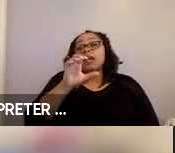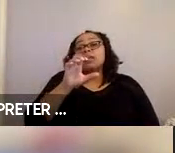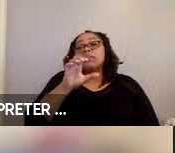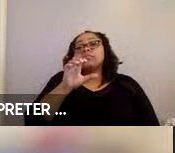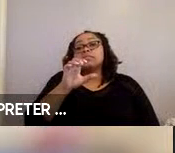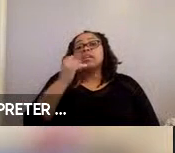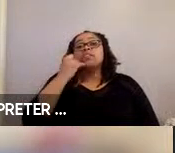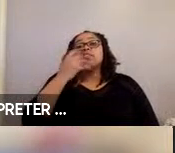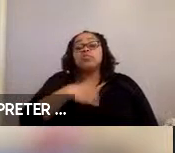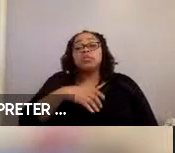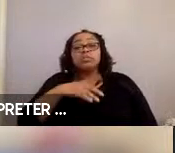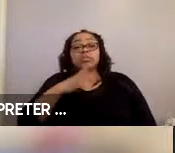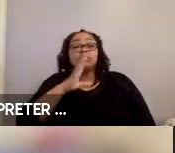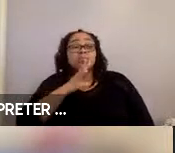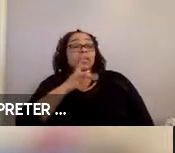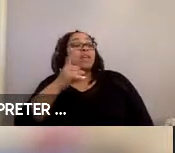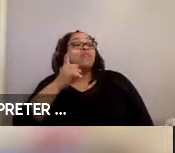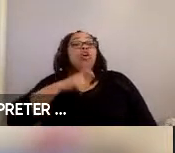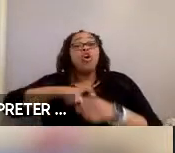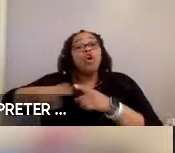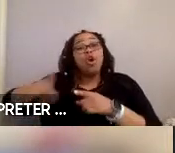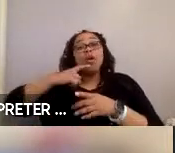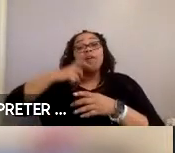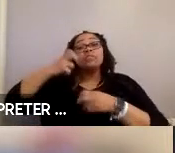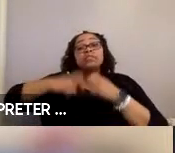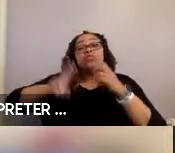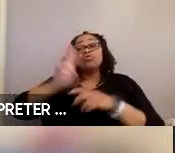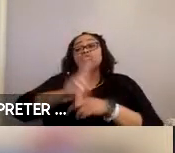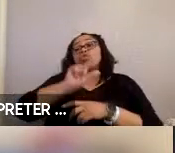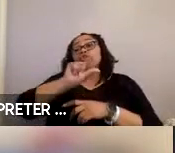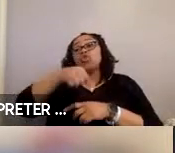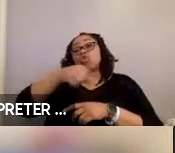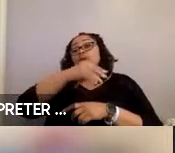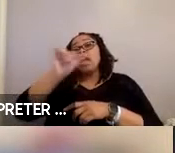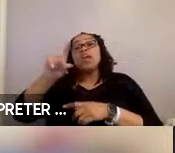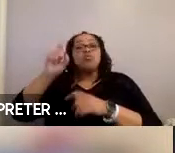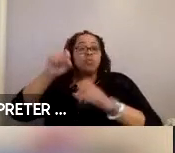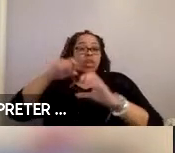If you called in or have difficulty using the Q&A feature, you can email your request